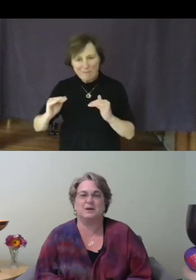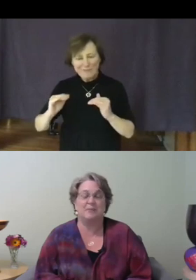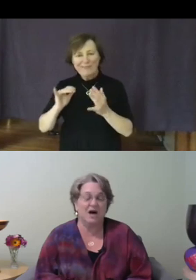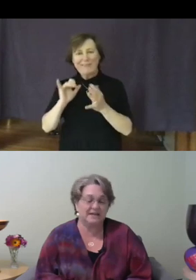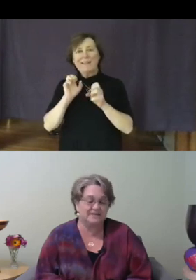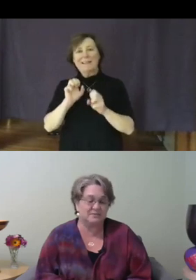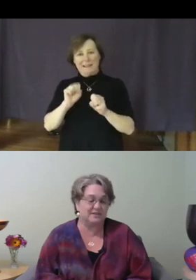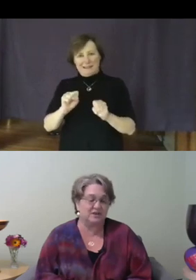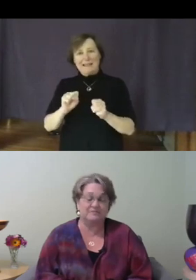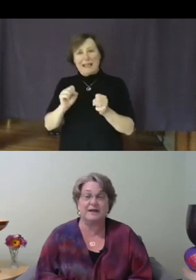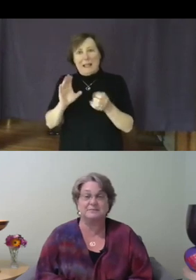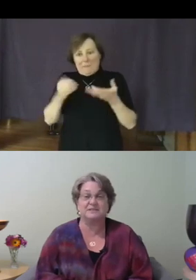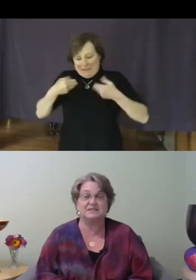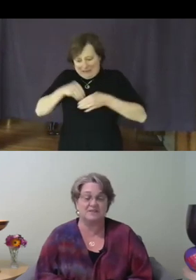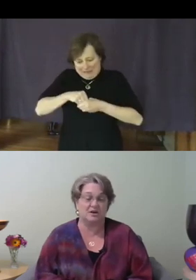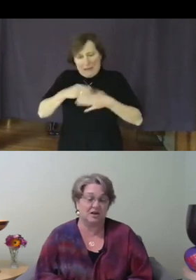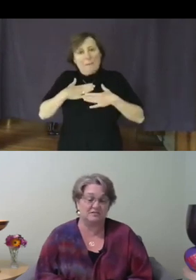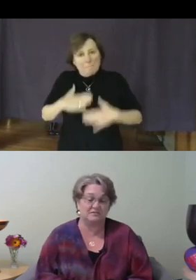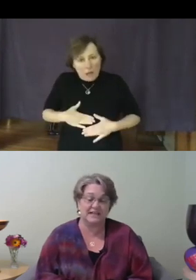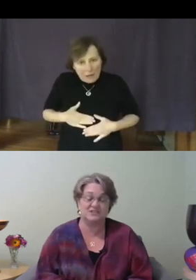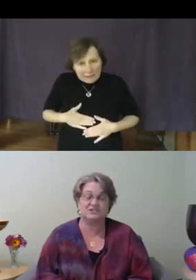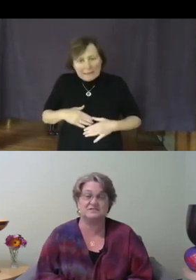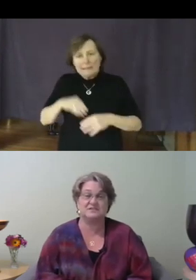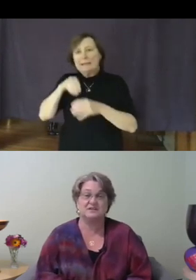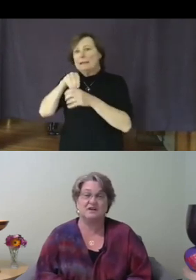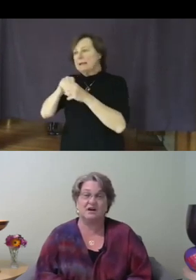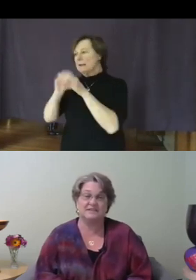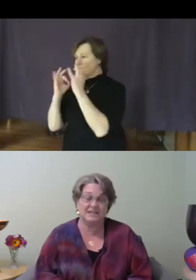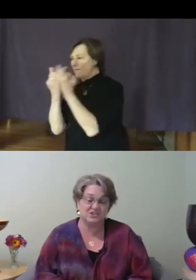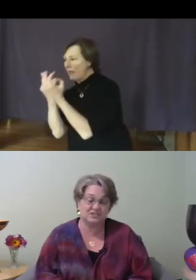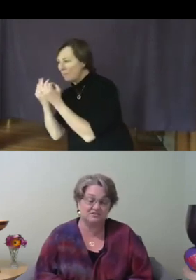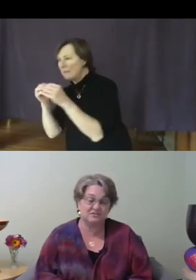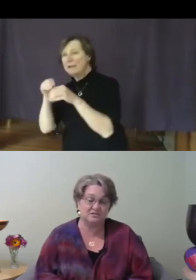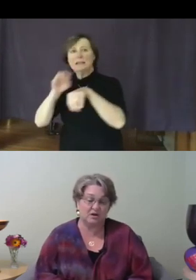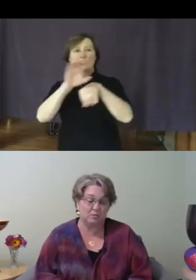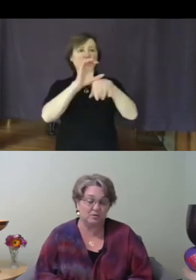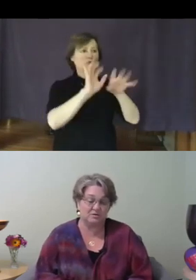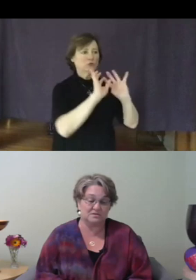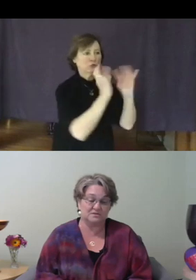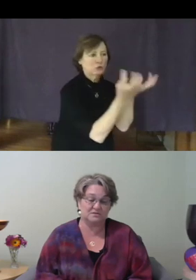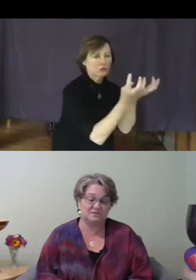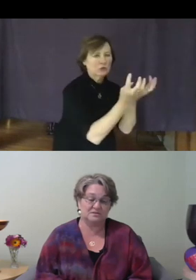bodies, within our families, our congregations, our nation, our world, and